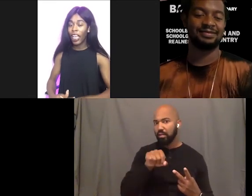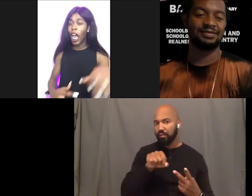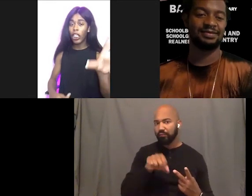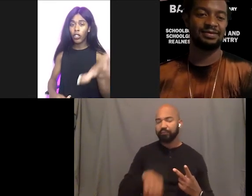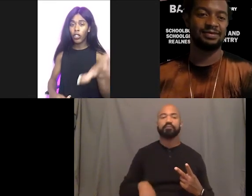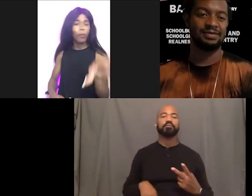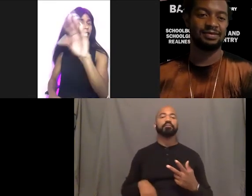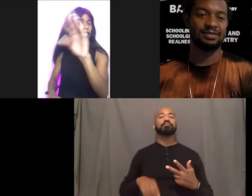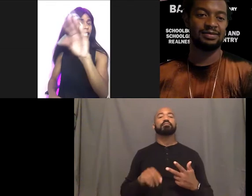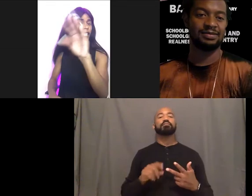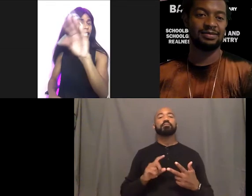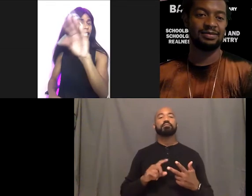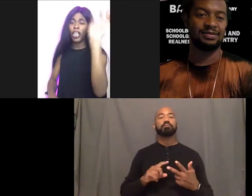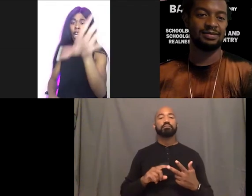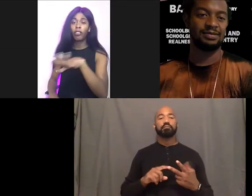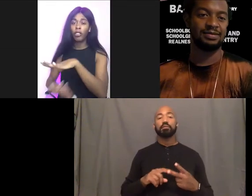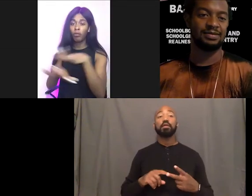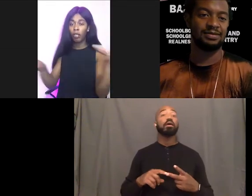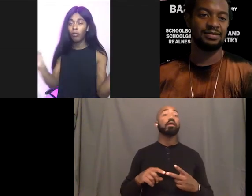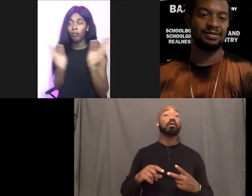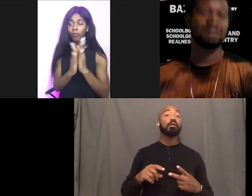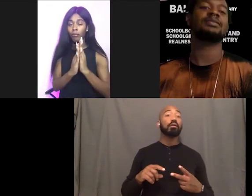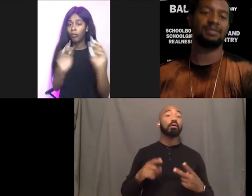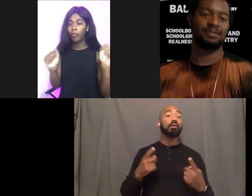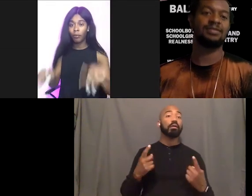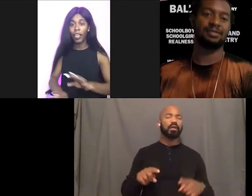And Audra McDonald, she played . Oh my gosh.